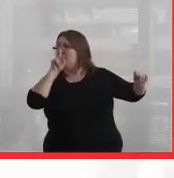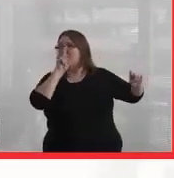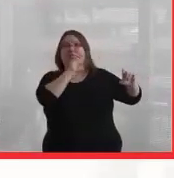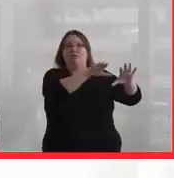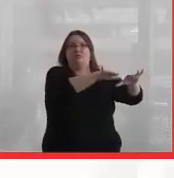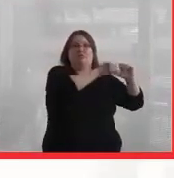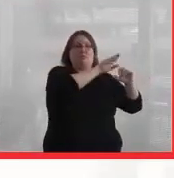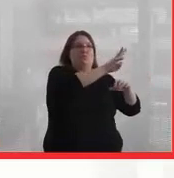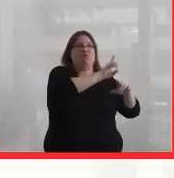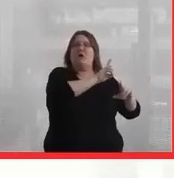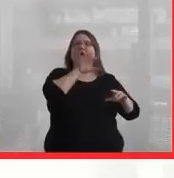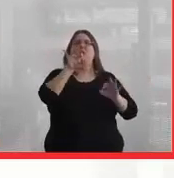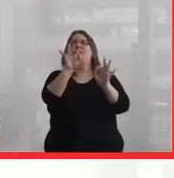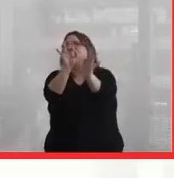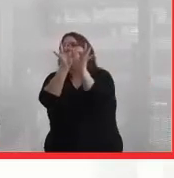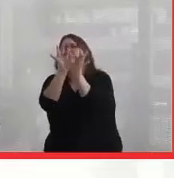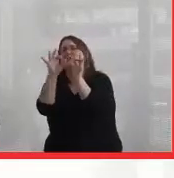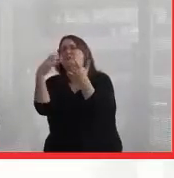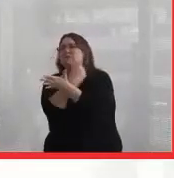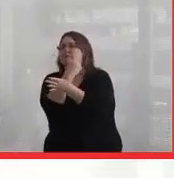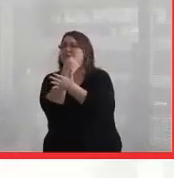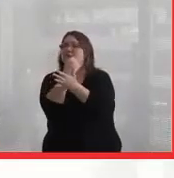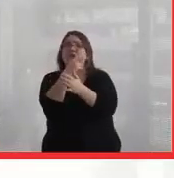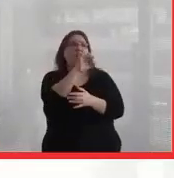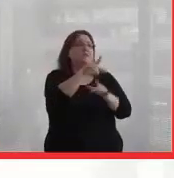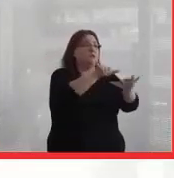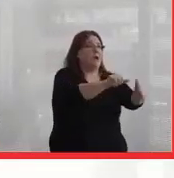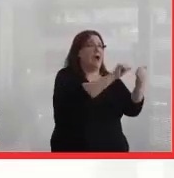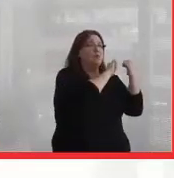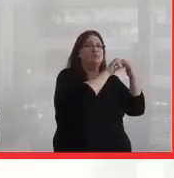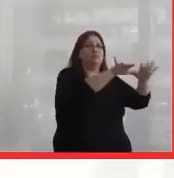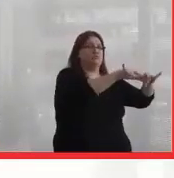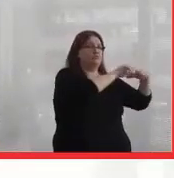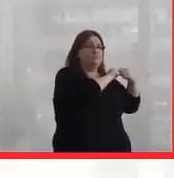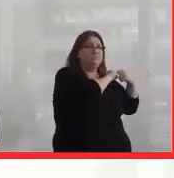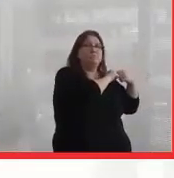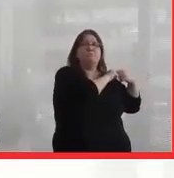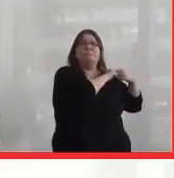That was a golden opportunity to pull out the RCMP and to have